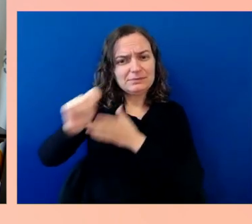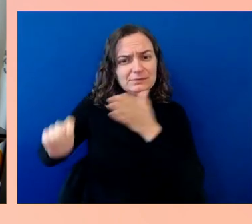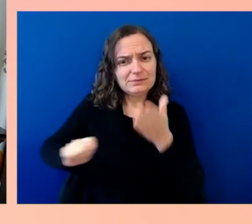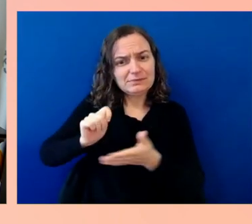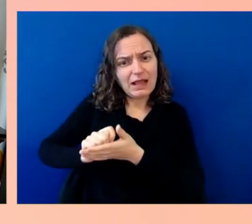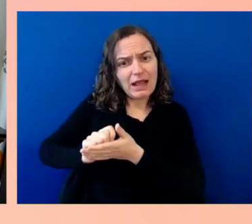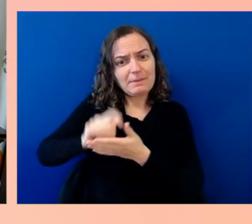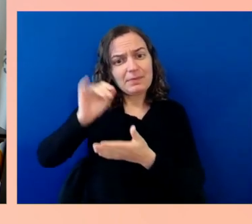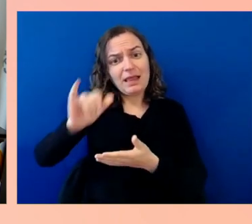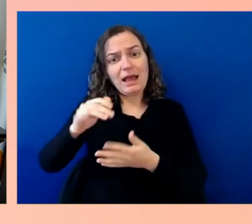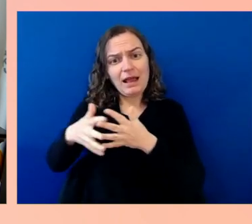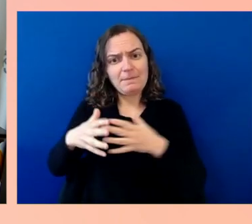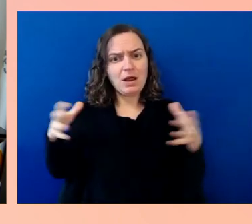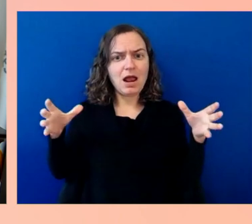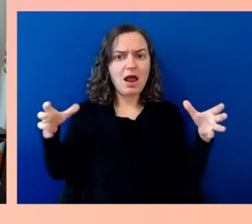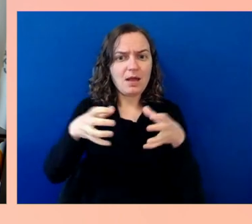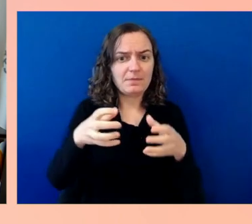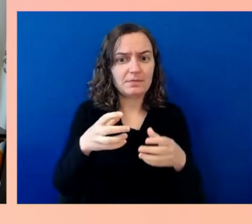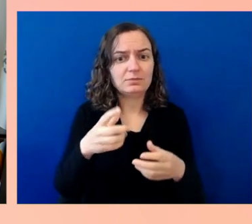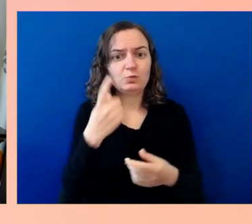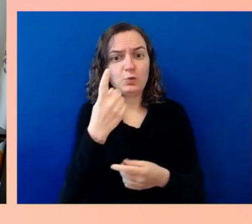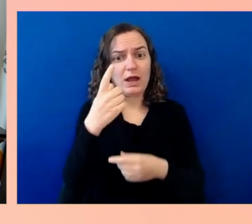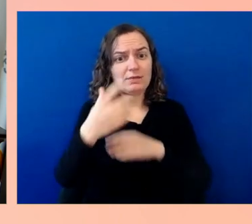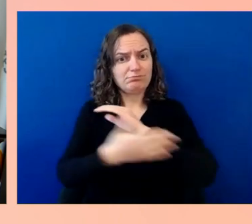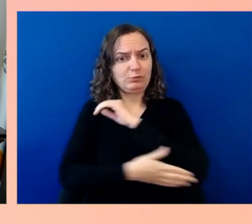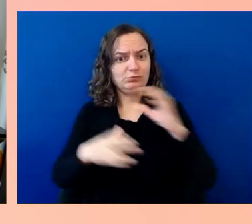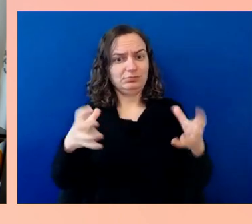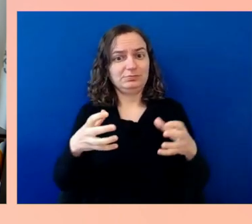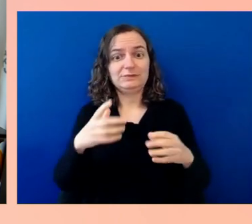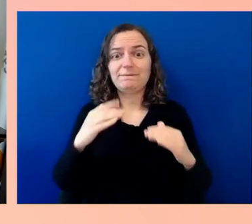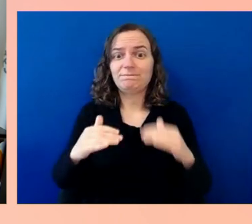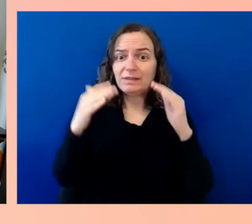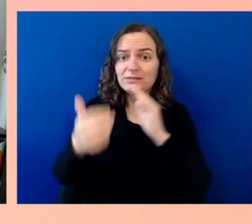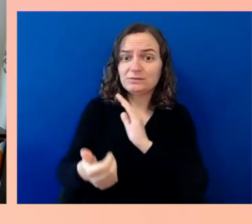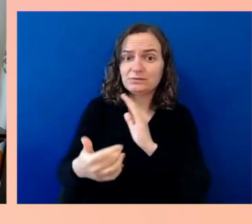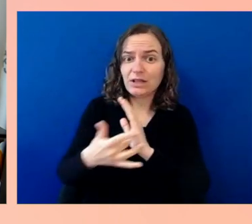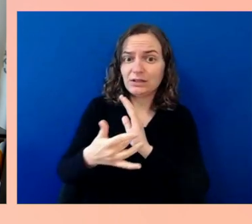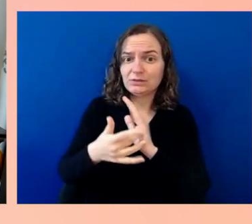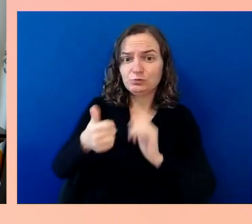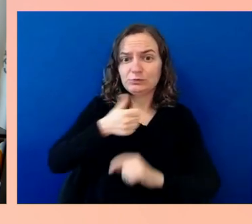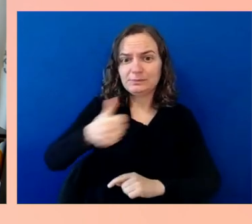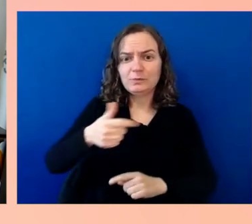completed during Abraham Lincoln's administration that helped finally make this a coast-to-coast connected country